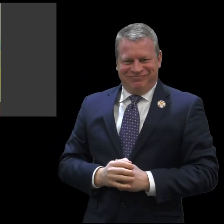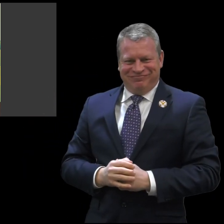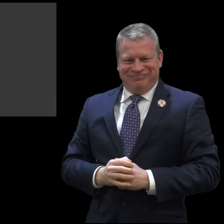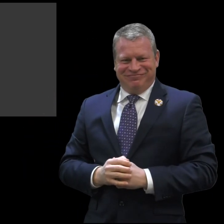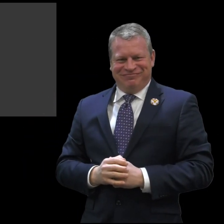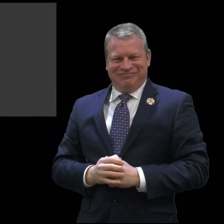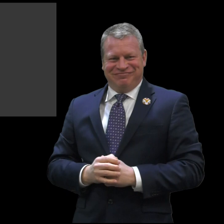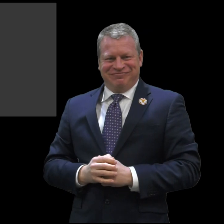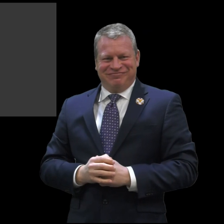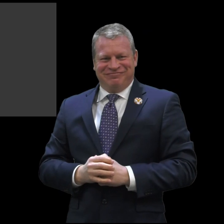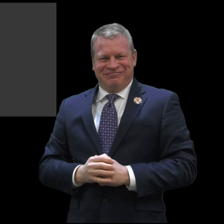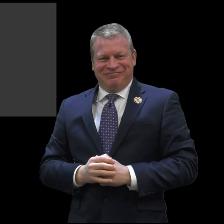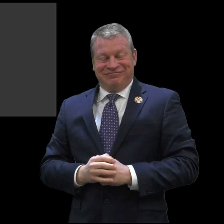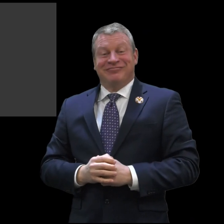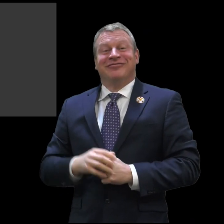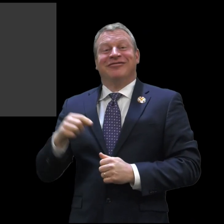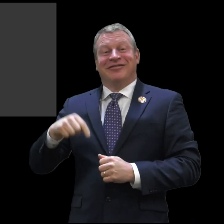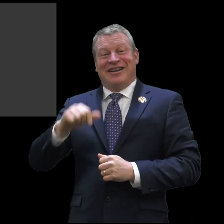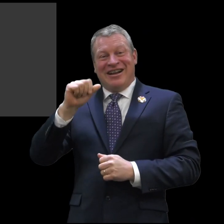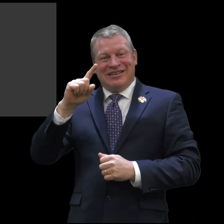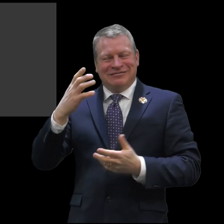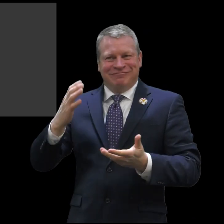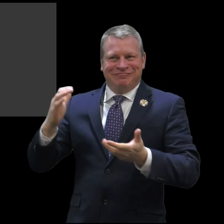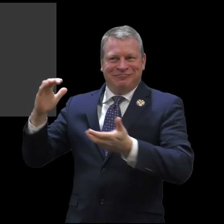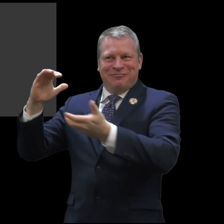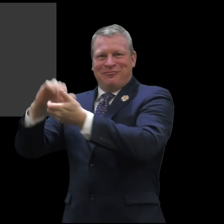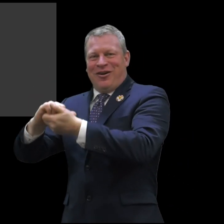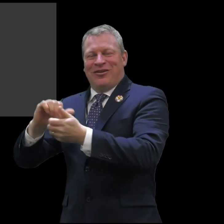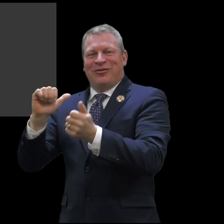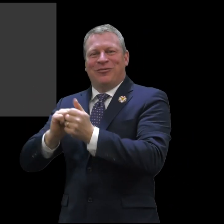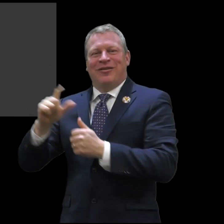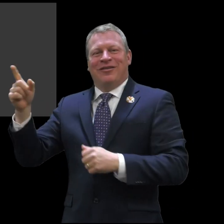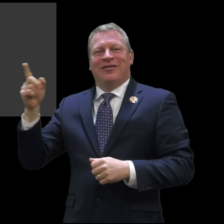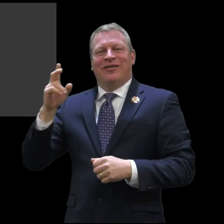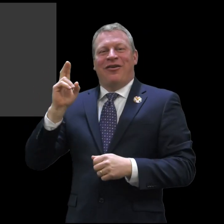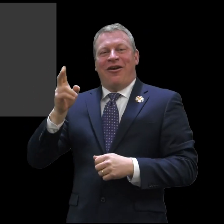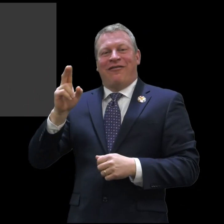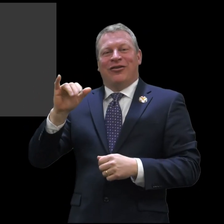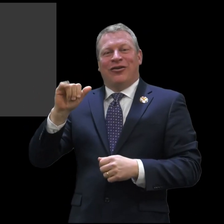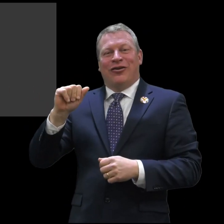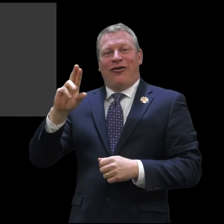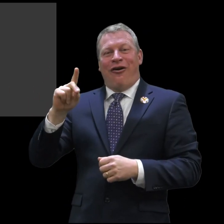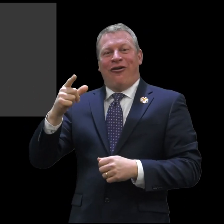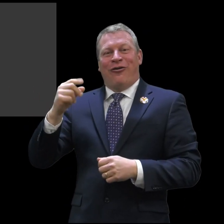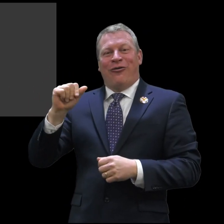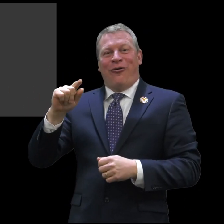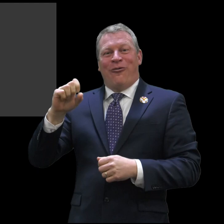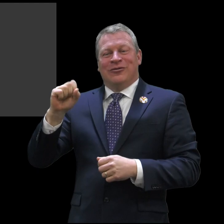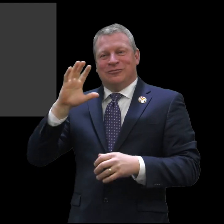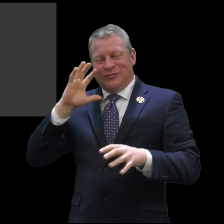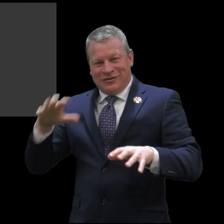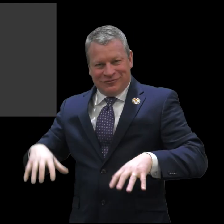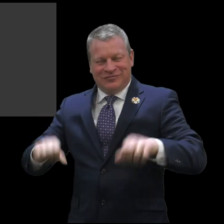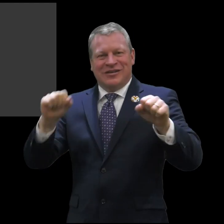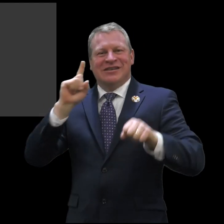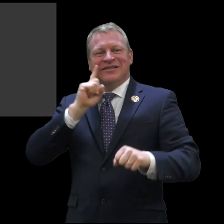students in this performance. ASD is partnering with the Hartford Yard Goats.